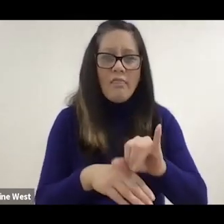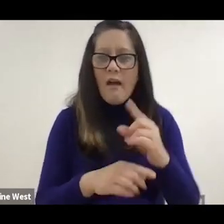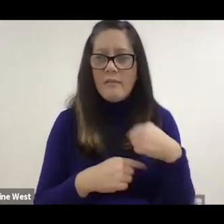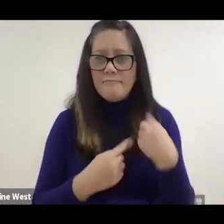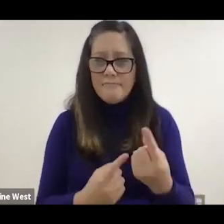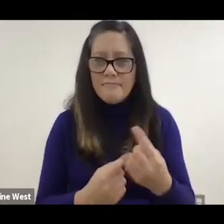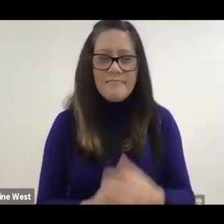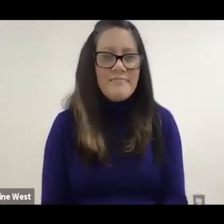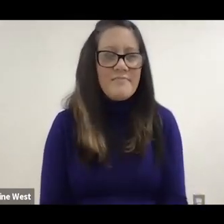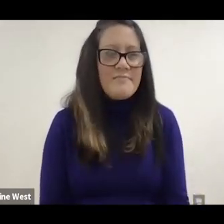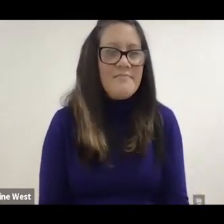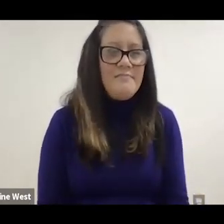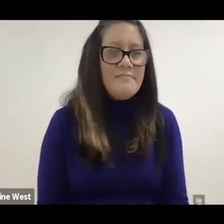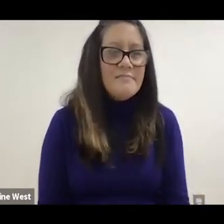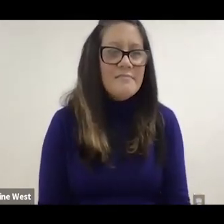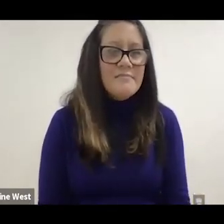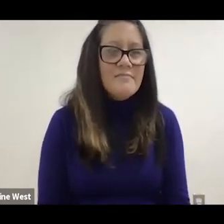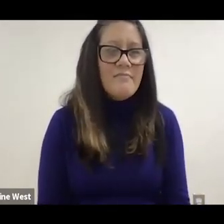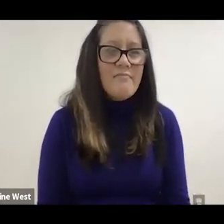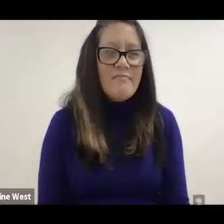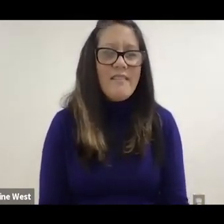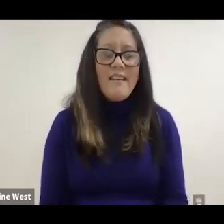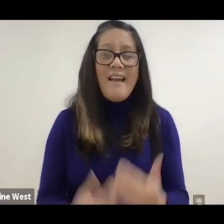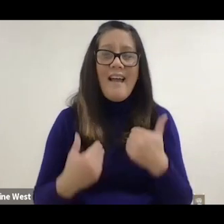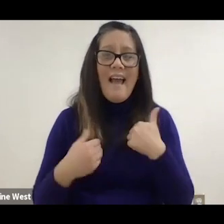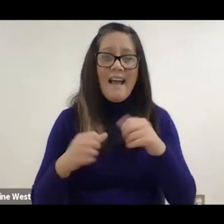but it's it has the ability to